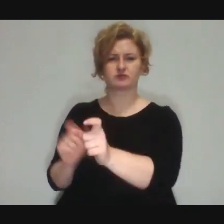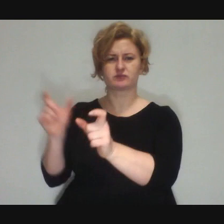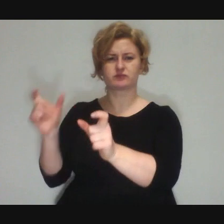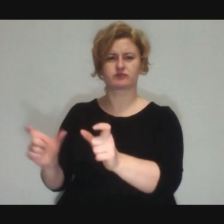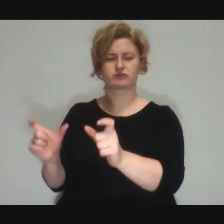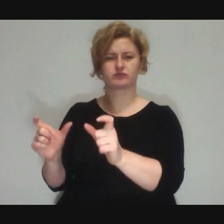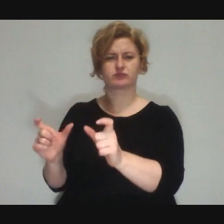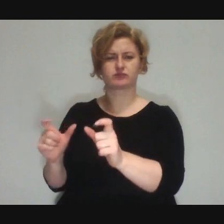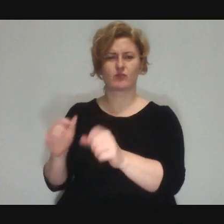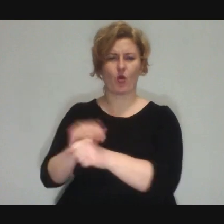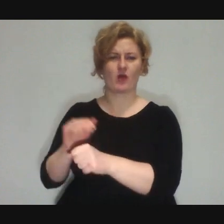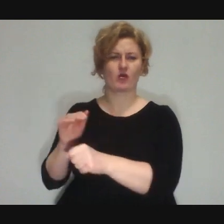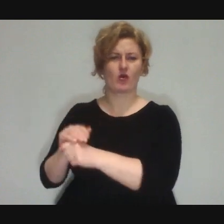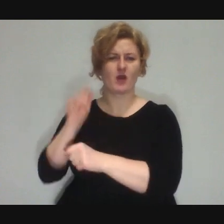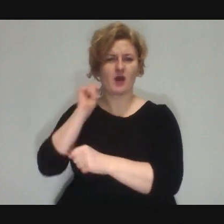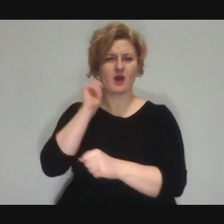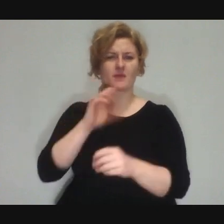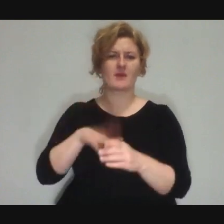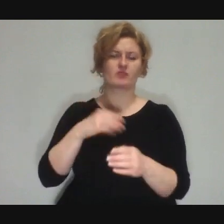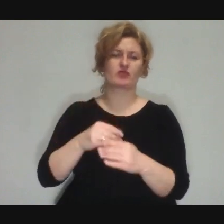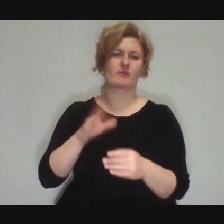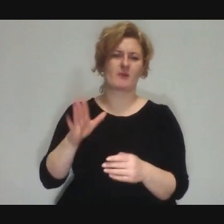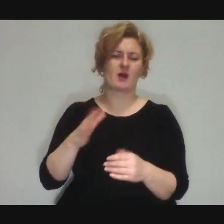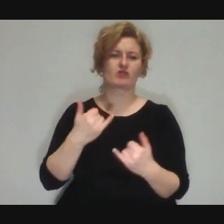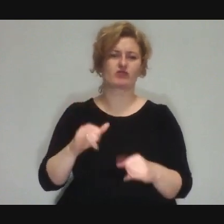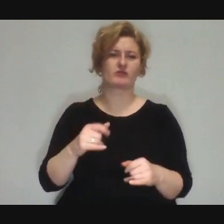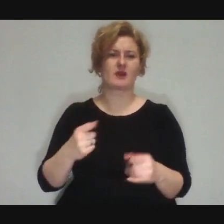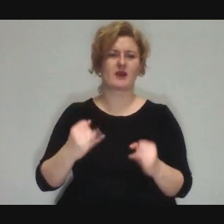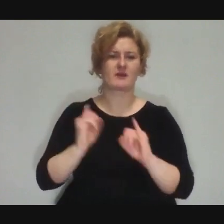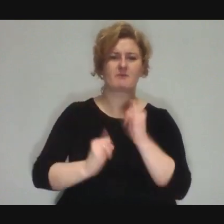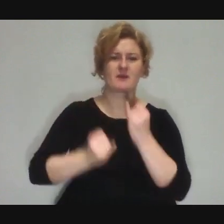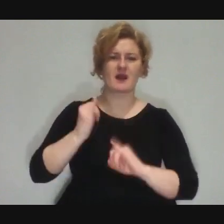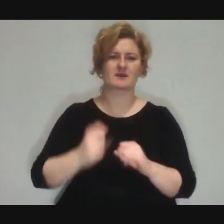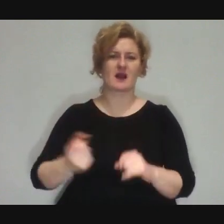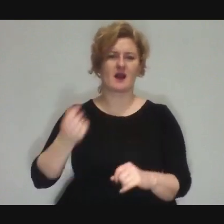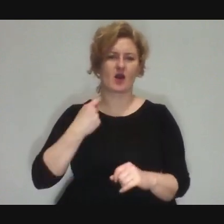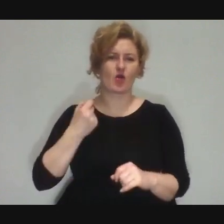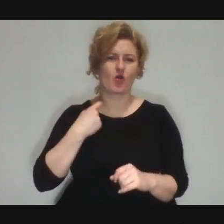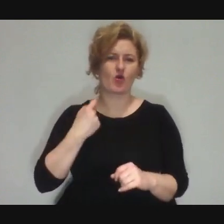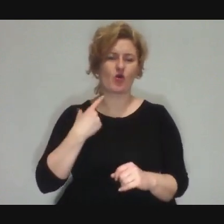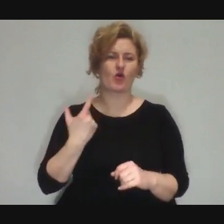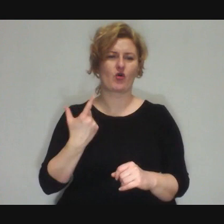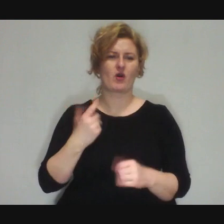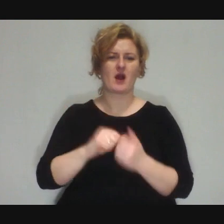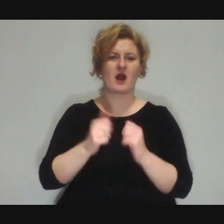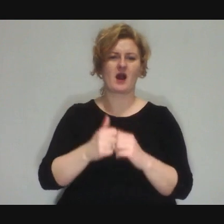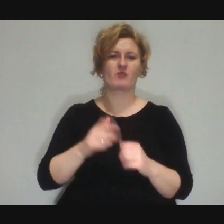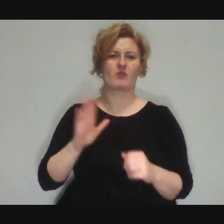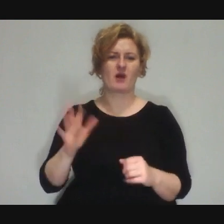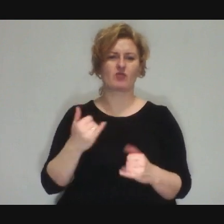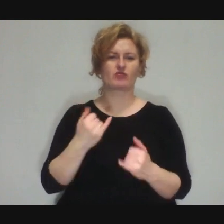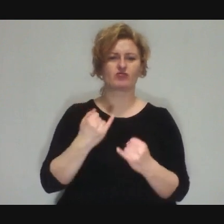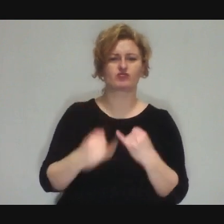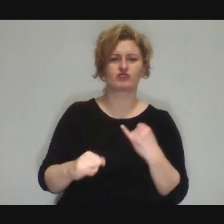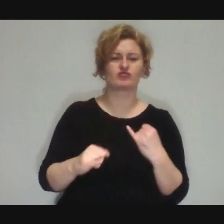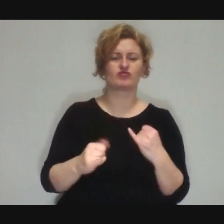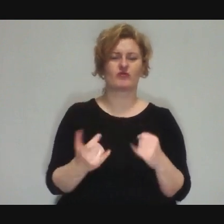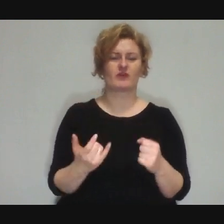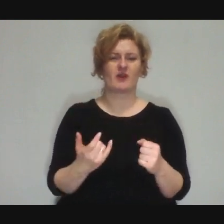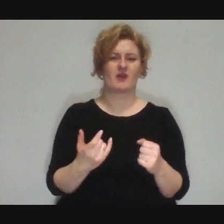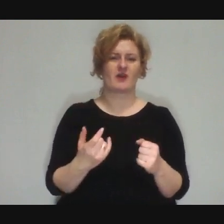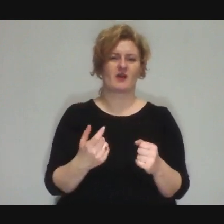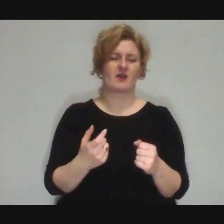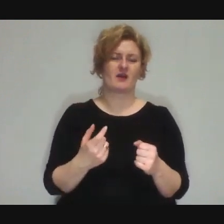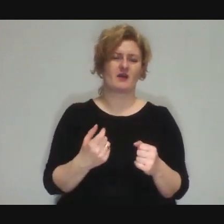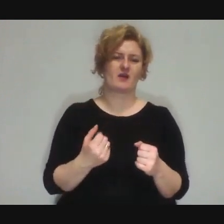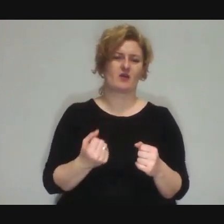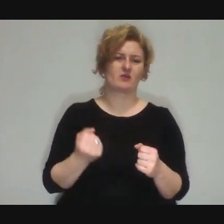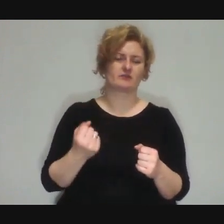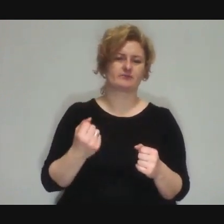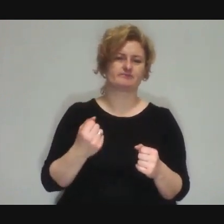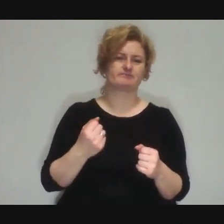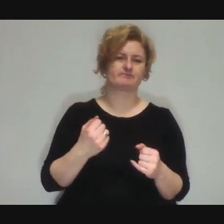such as alcoholic parties or cool drugs that we can all try this time.